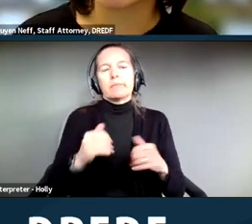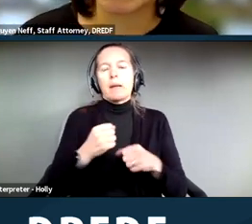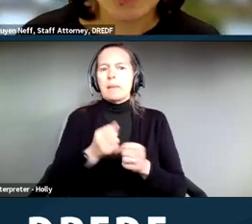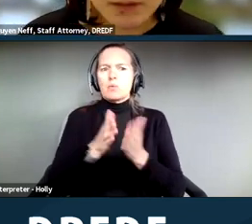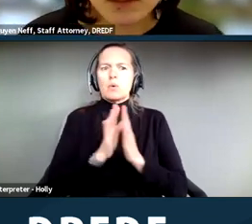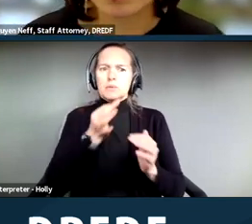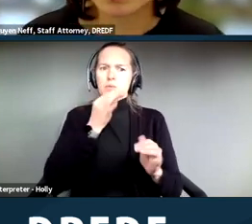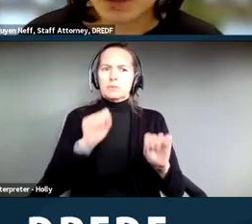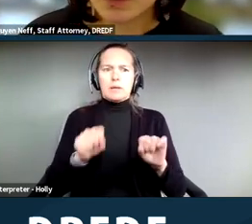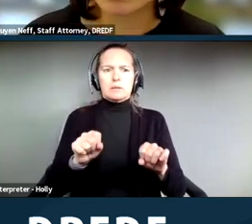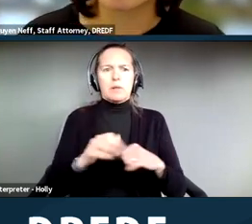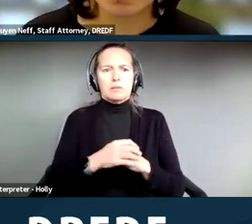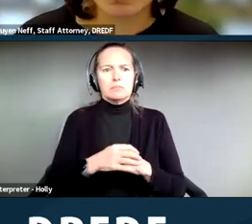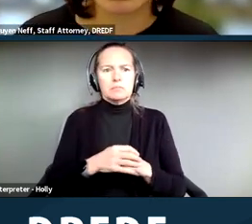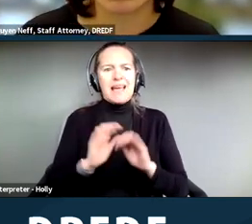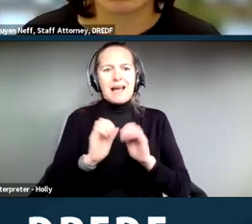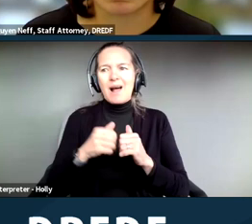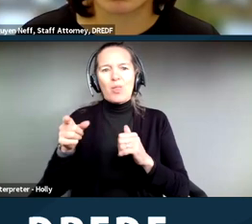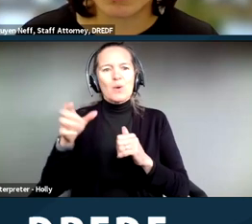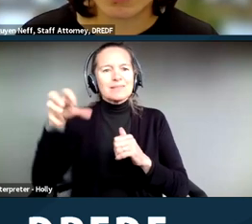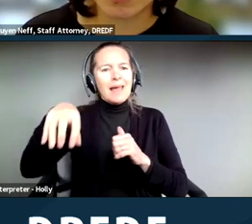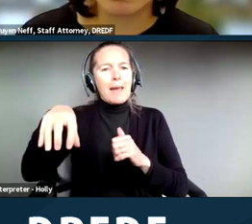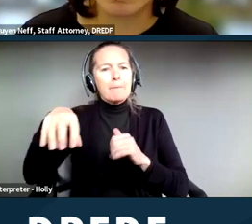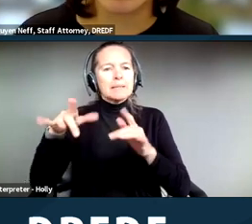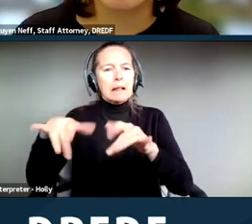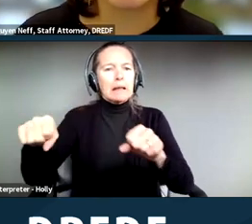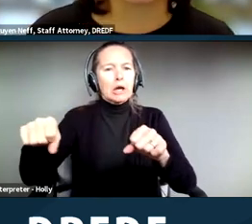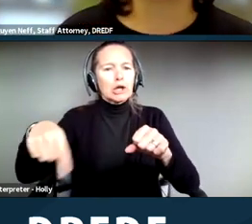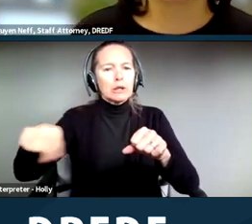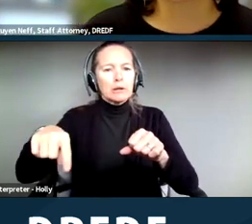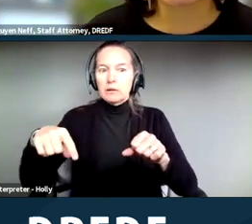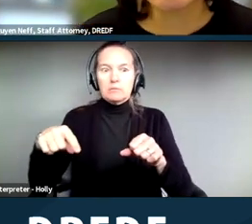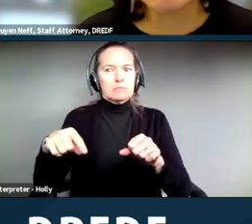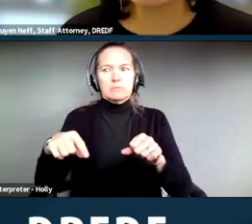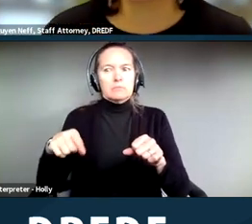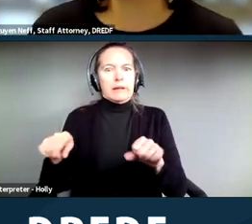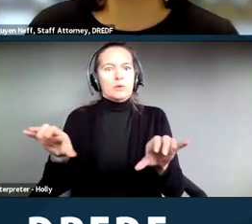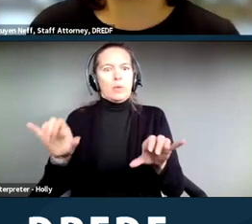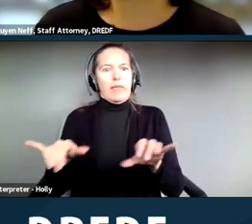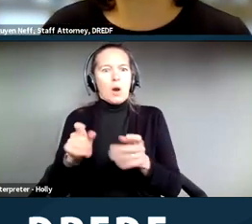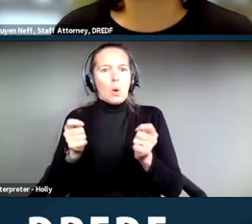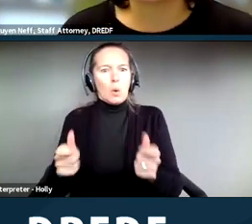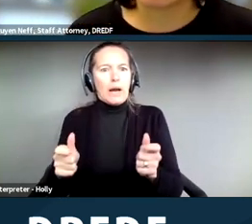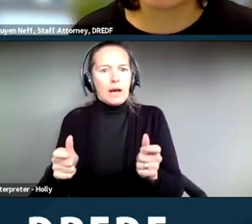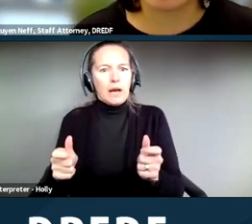encampments are cleared and swept, they're done very quickly. In it, be very specific